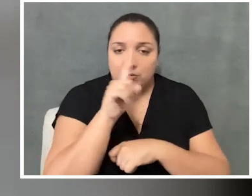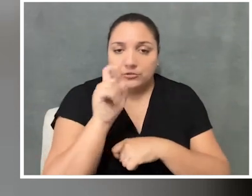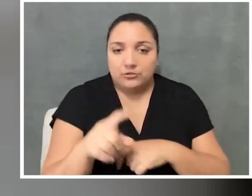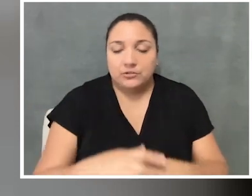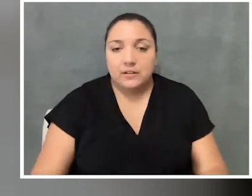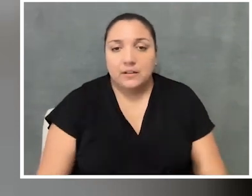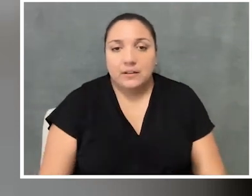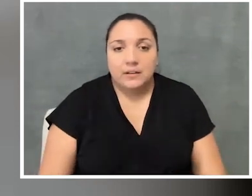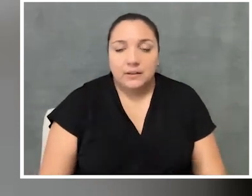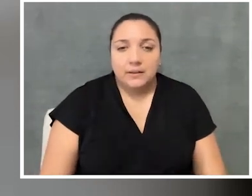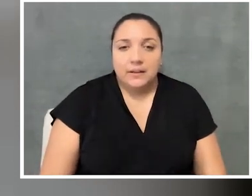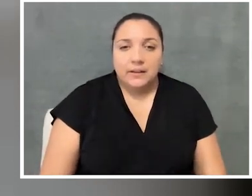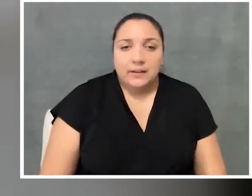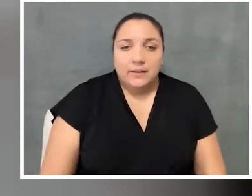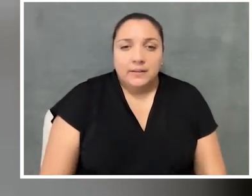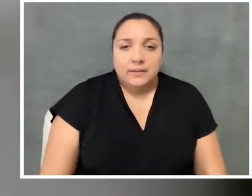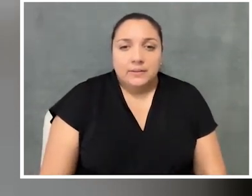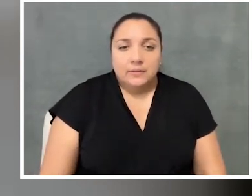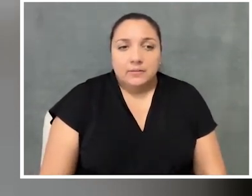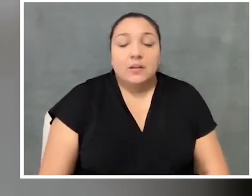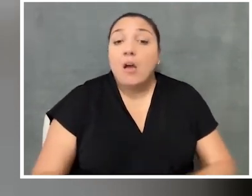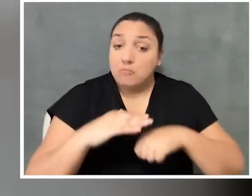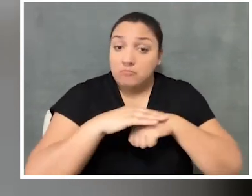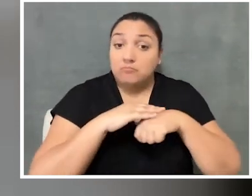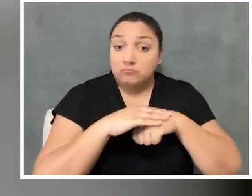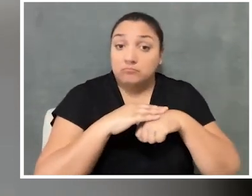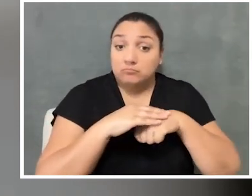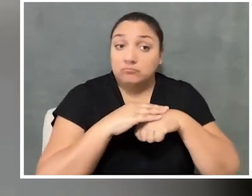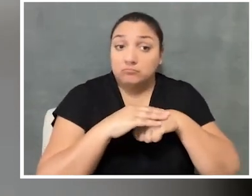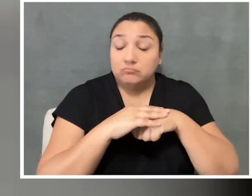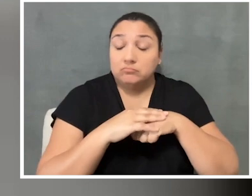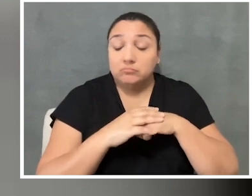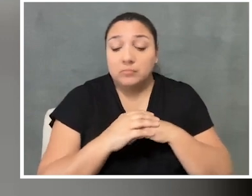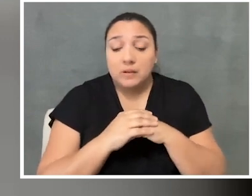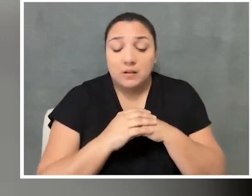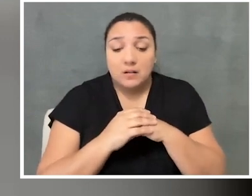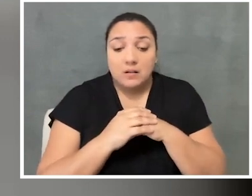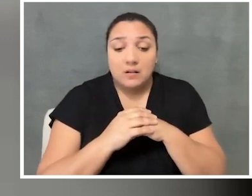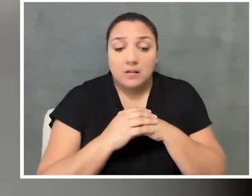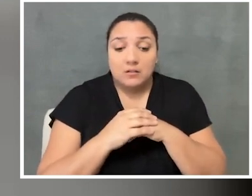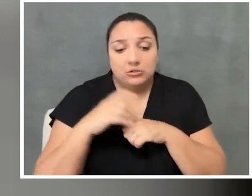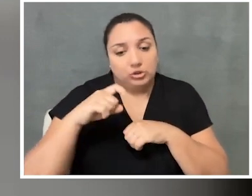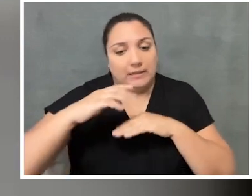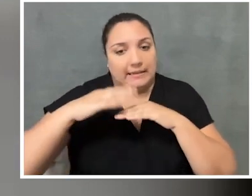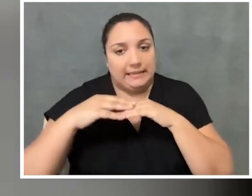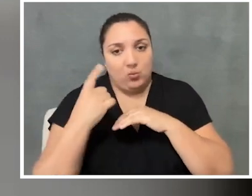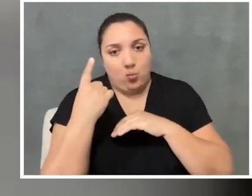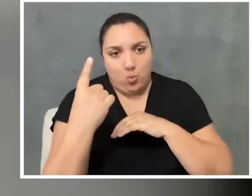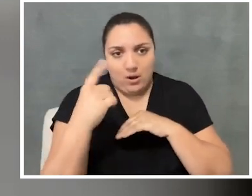So on a base level, yes, I think having at least one accessibility person on your staff,